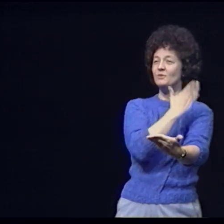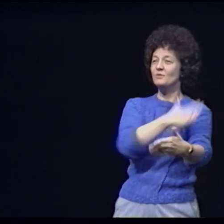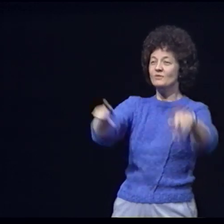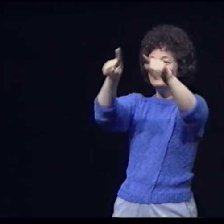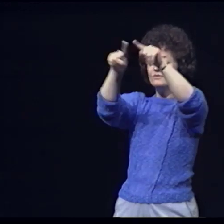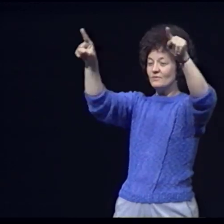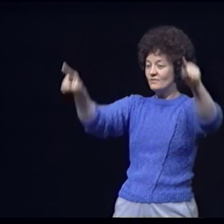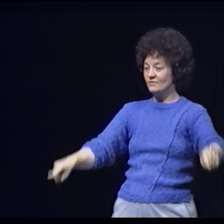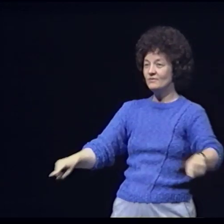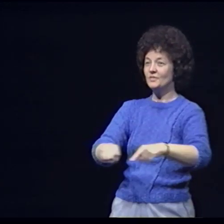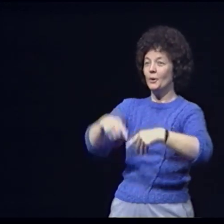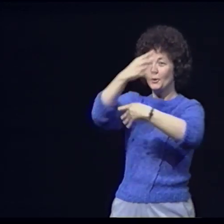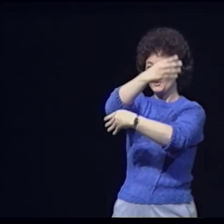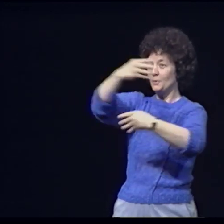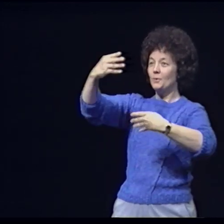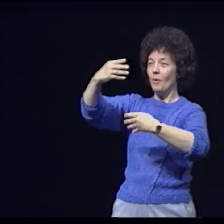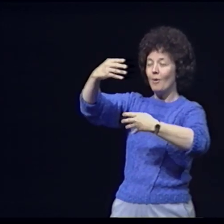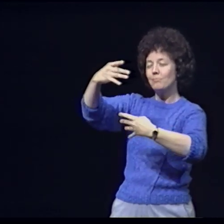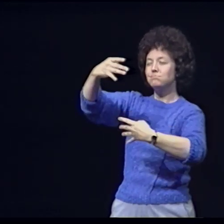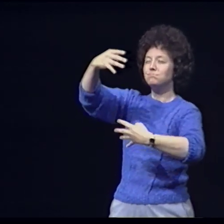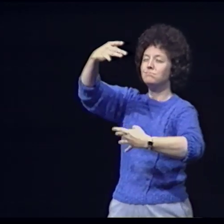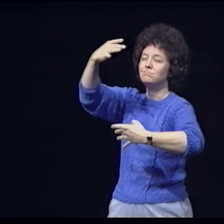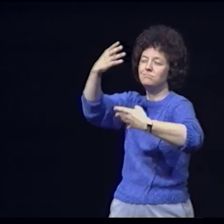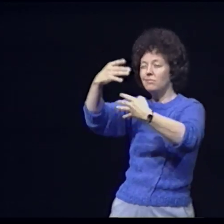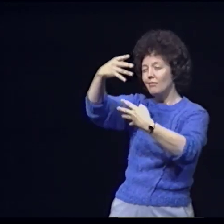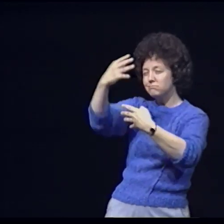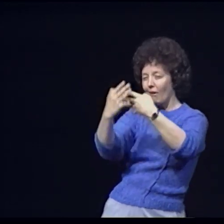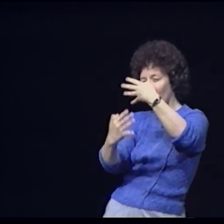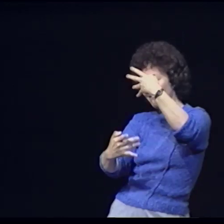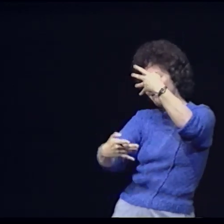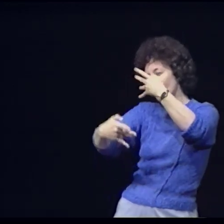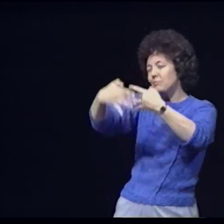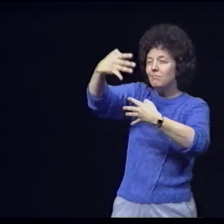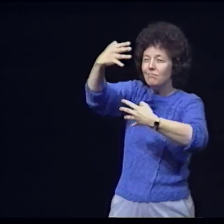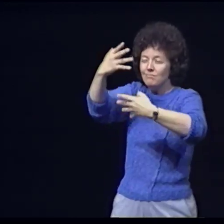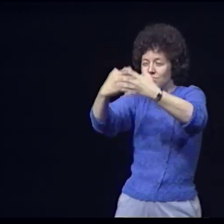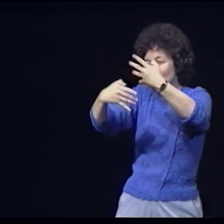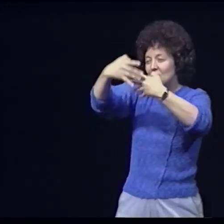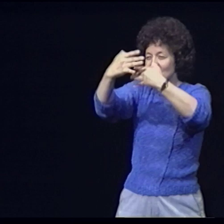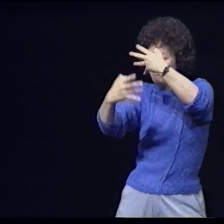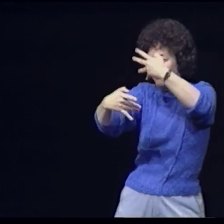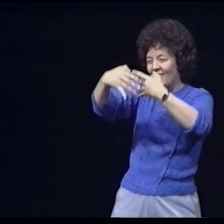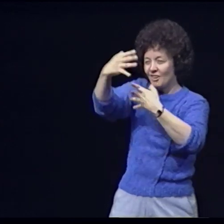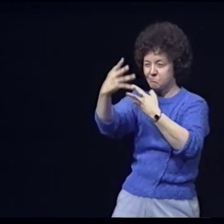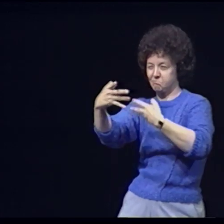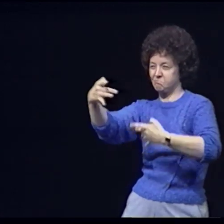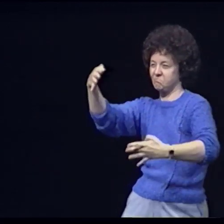It's the eye music of the telephone wires Like music sheets with lines that rise and quiver